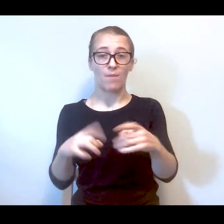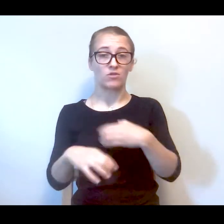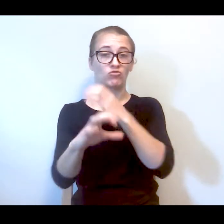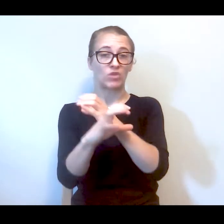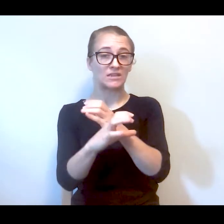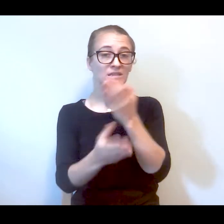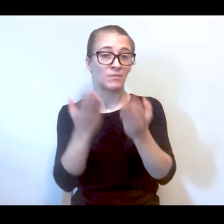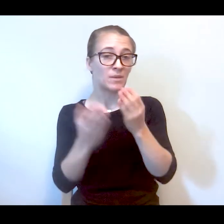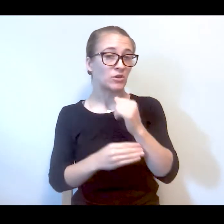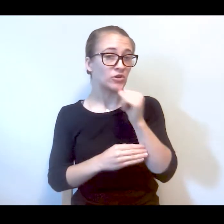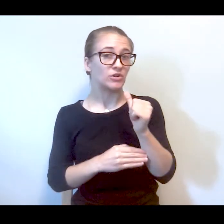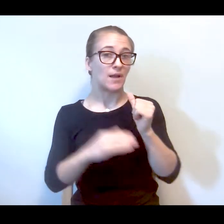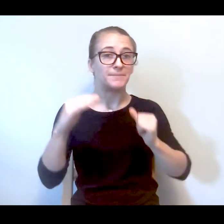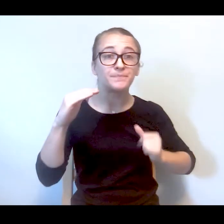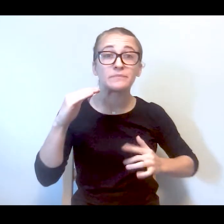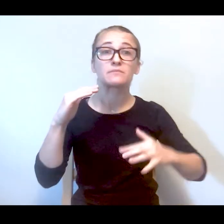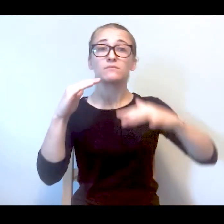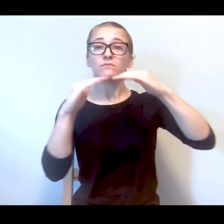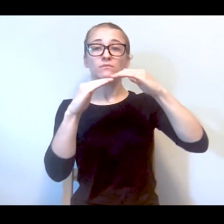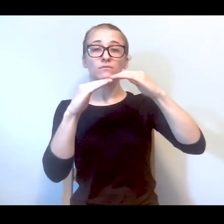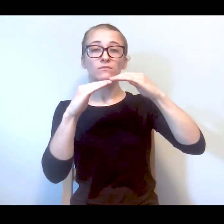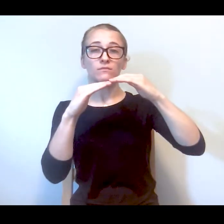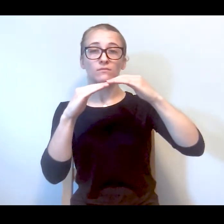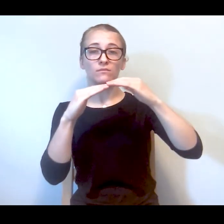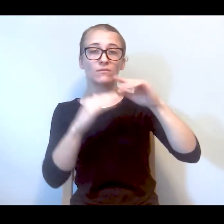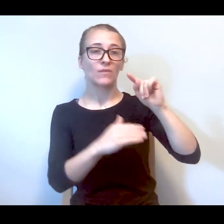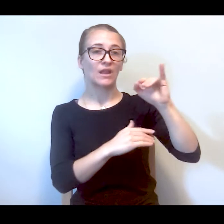you're in crisis and maybe you're not to the level